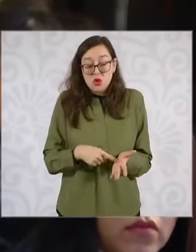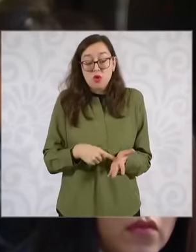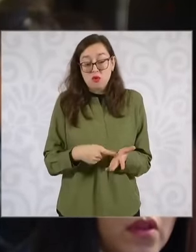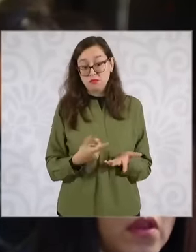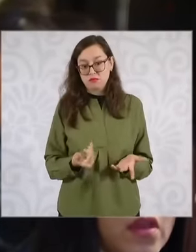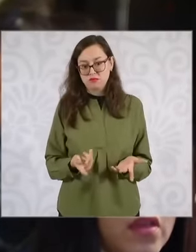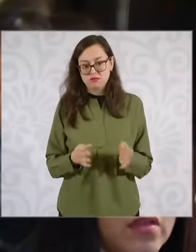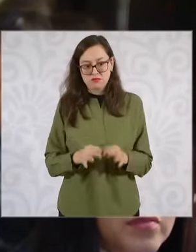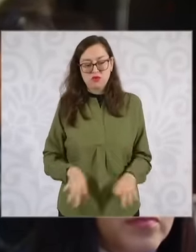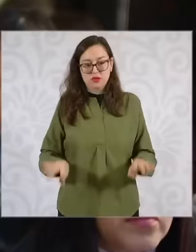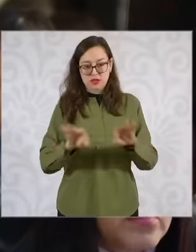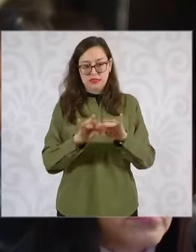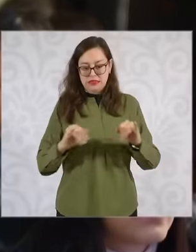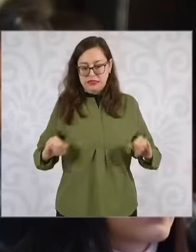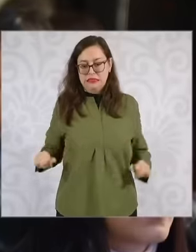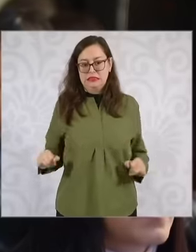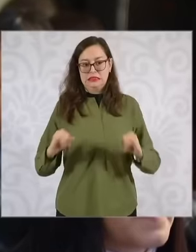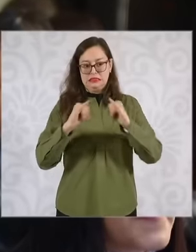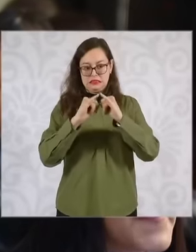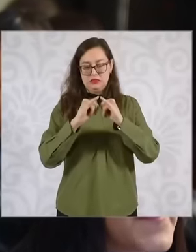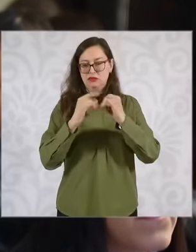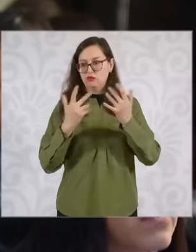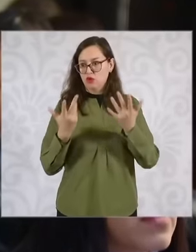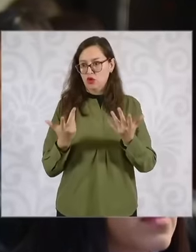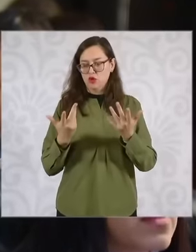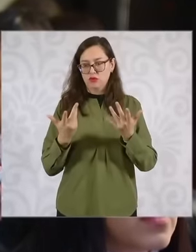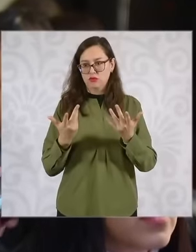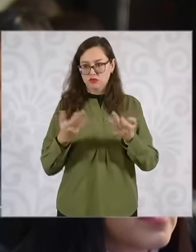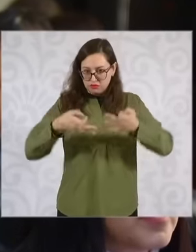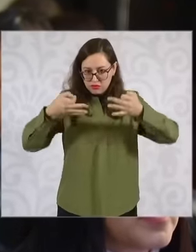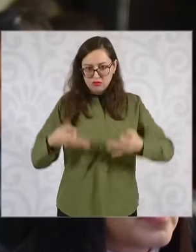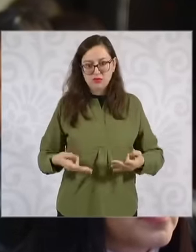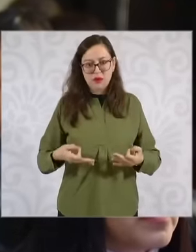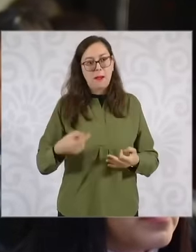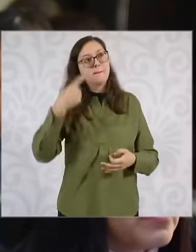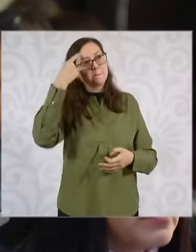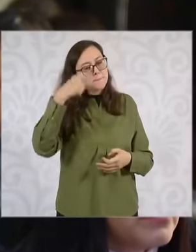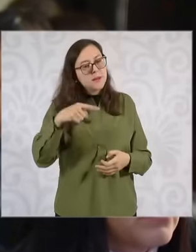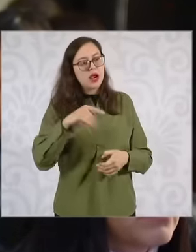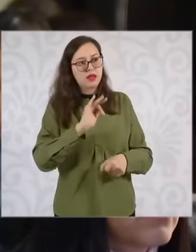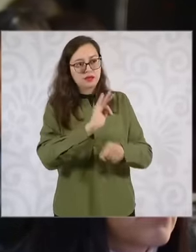they have been clearly defined here, there is security because, for example, the issue of finab, well, the issue of all this